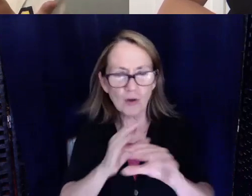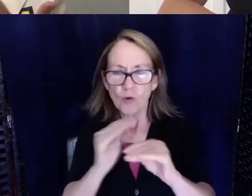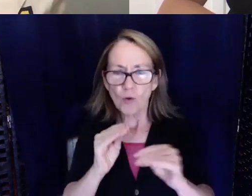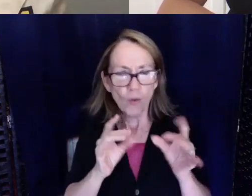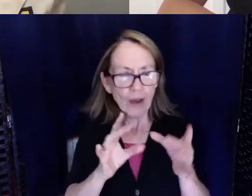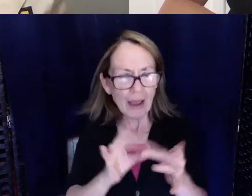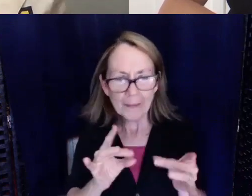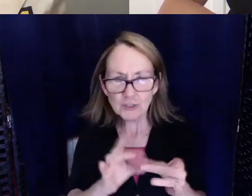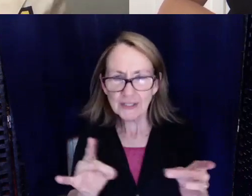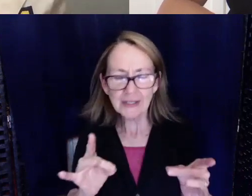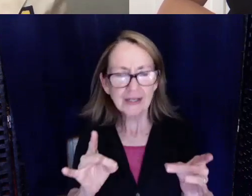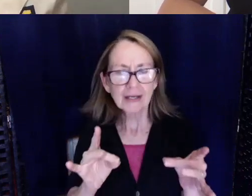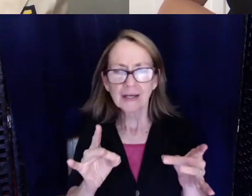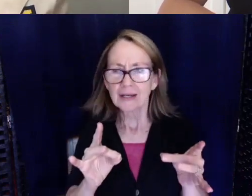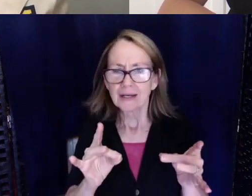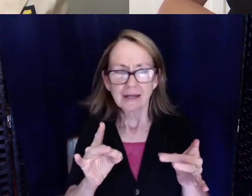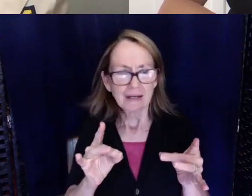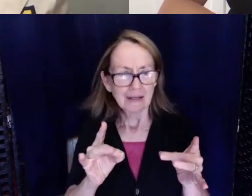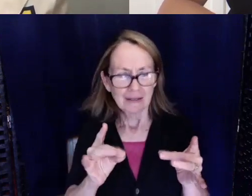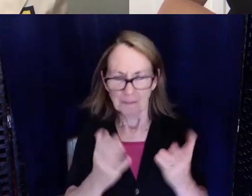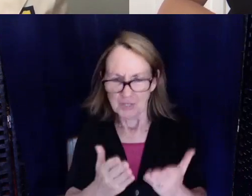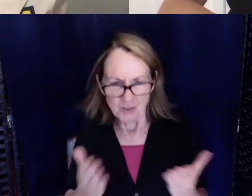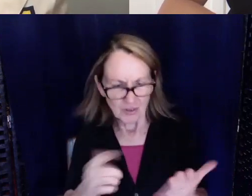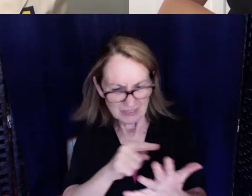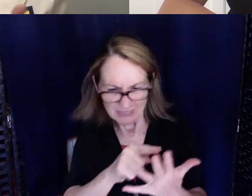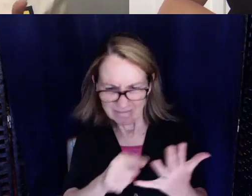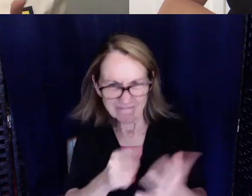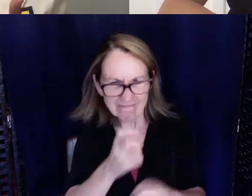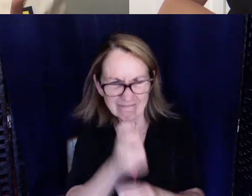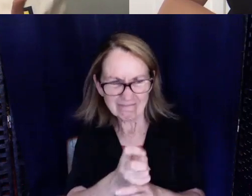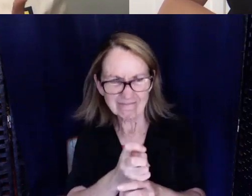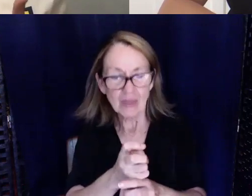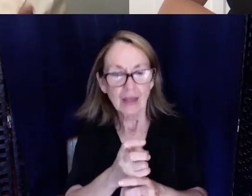hospital materials or it's not written in a way that they